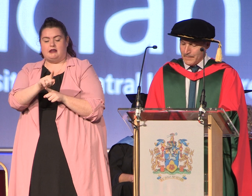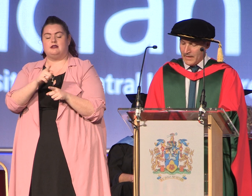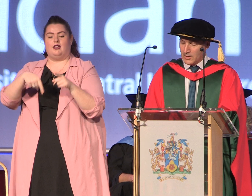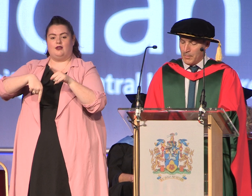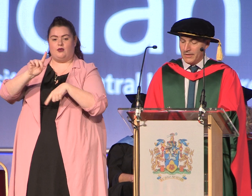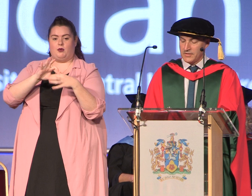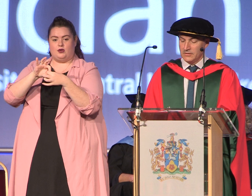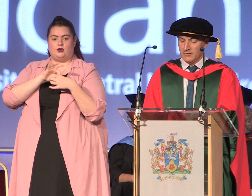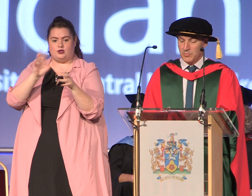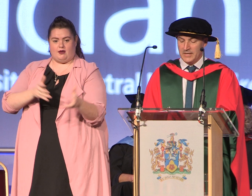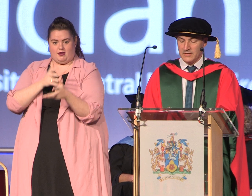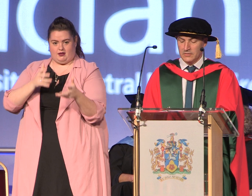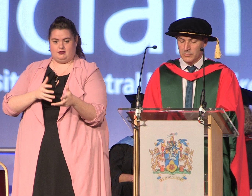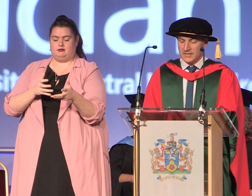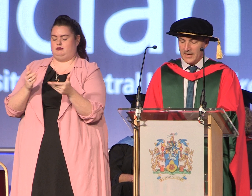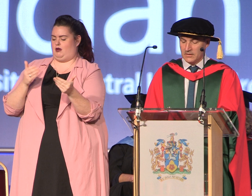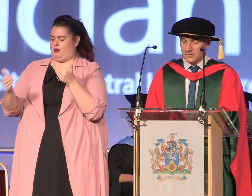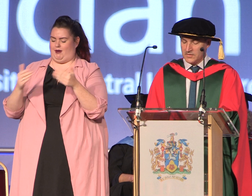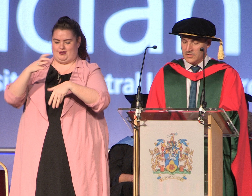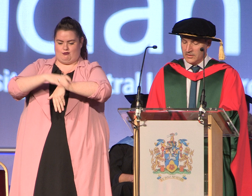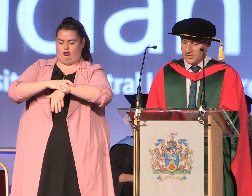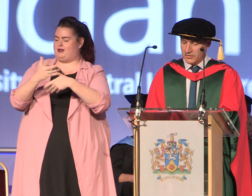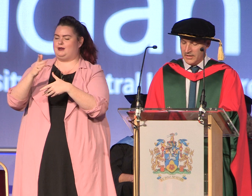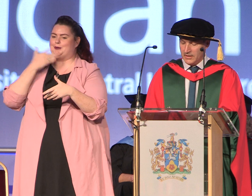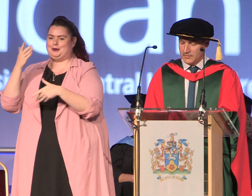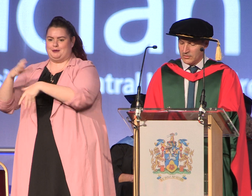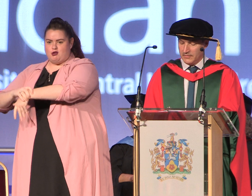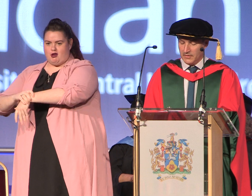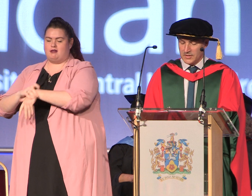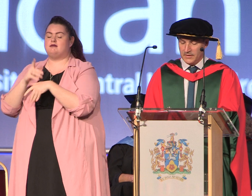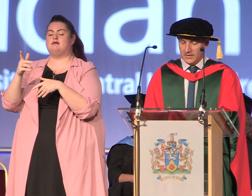Comparison of Braced and Embraced Ankles the Degree of Doctor of Philosophy is